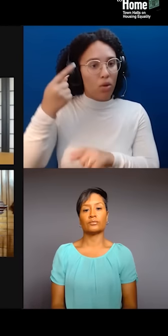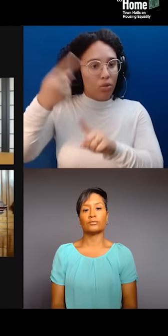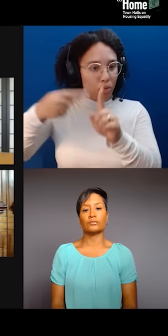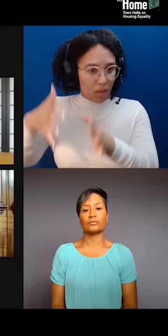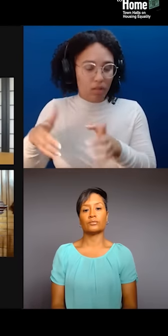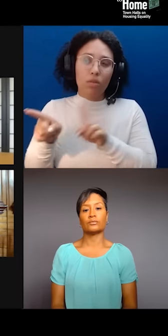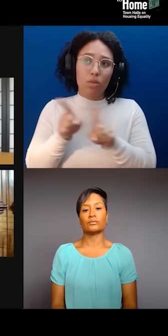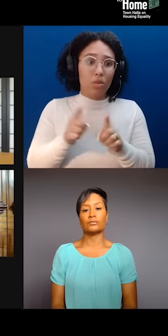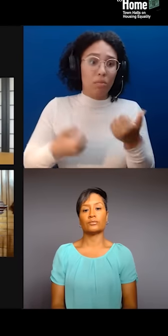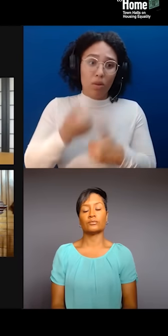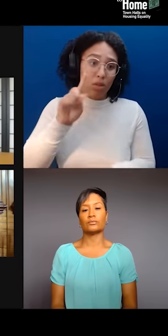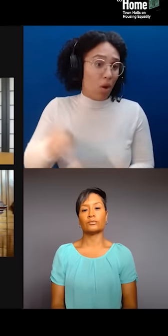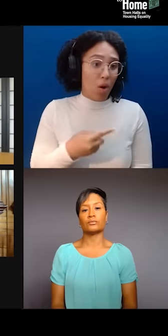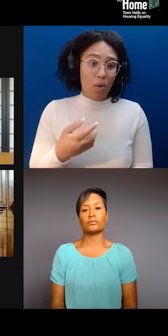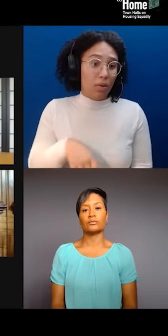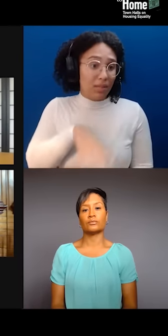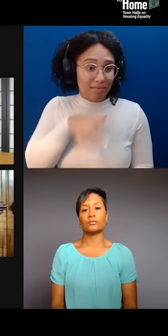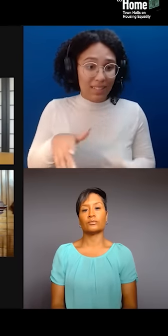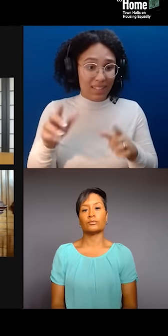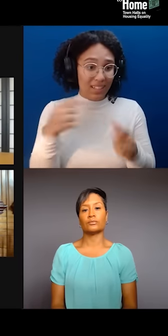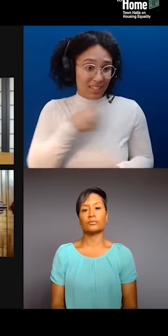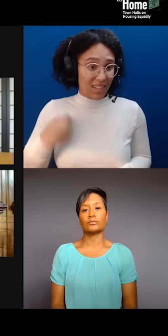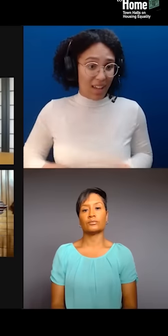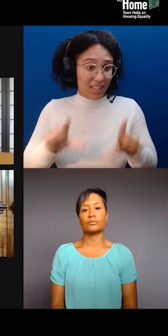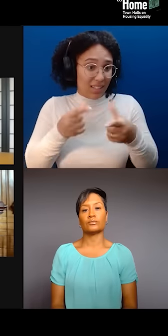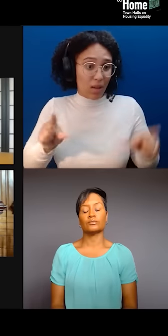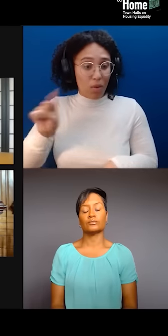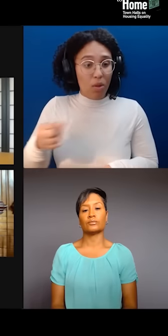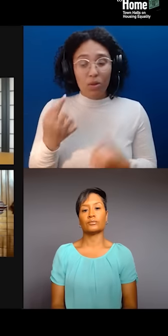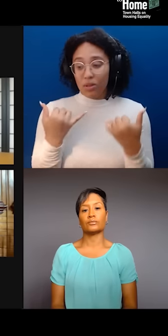And so, you're talking about affordable housing in the now, you know, you know, a lot of,